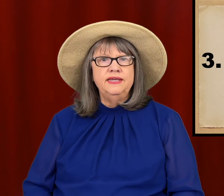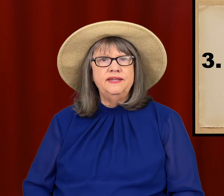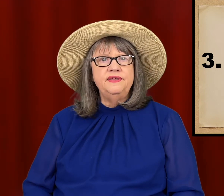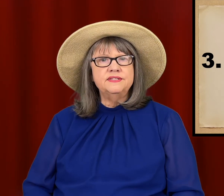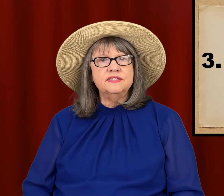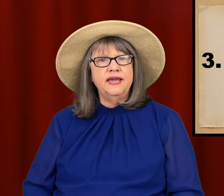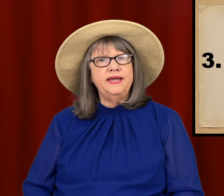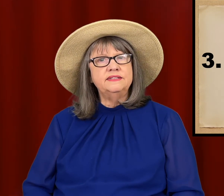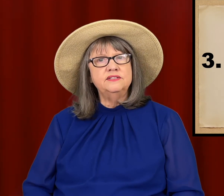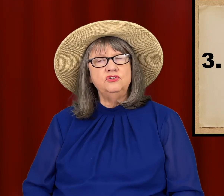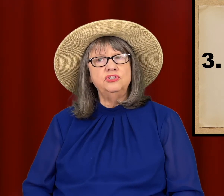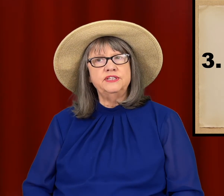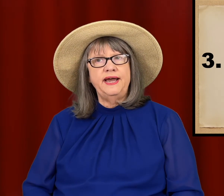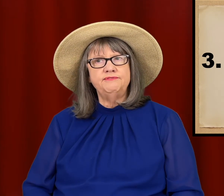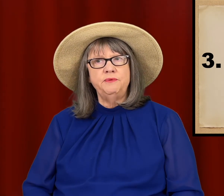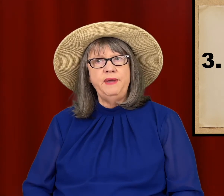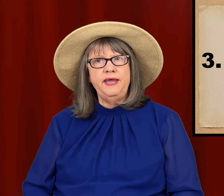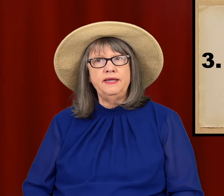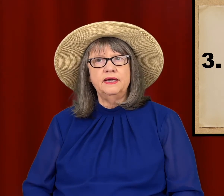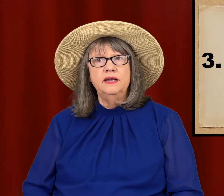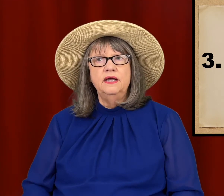In this case you just have to make